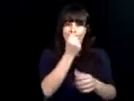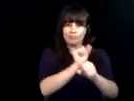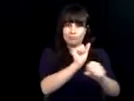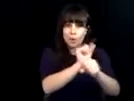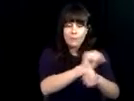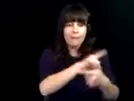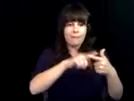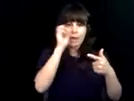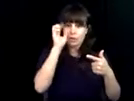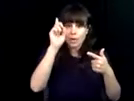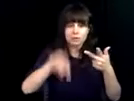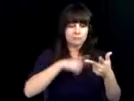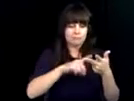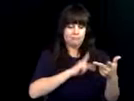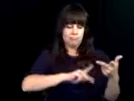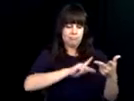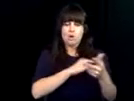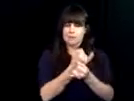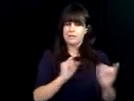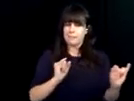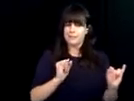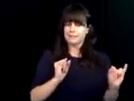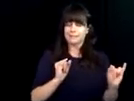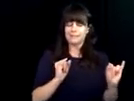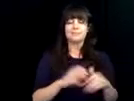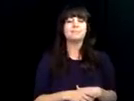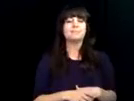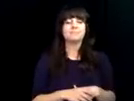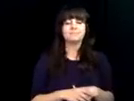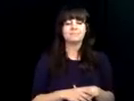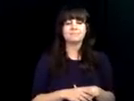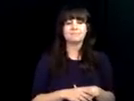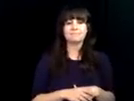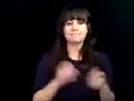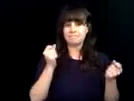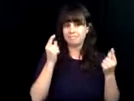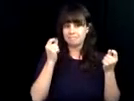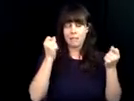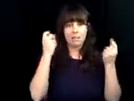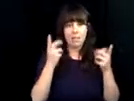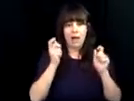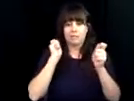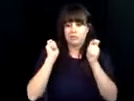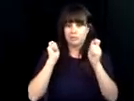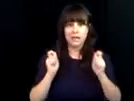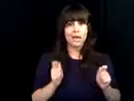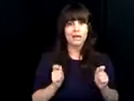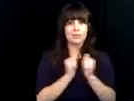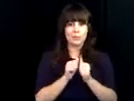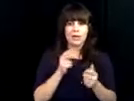who are blind, vision impaired or deaf/ blind to achieve their desired levels of employment, education and personal